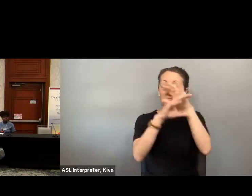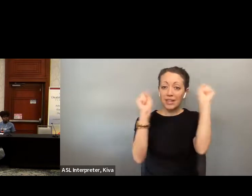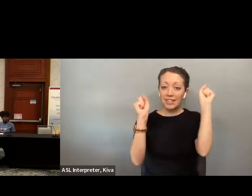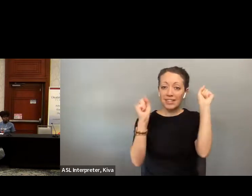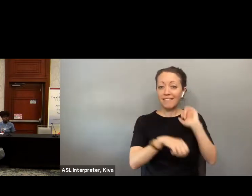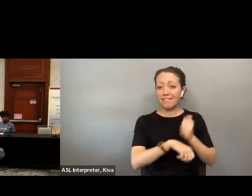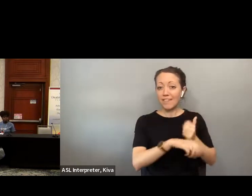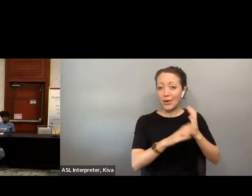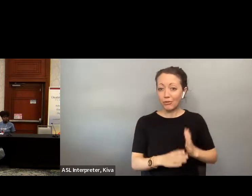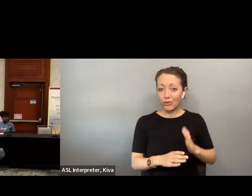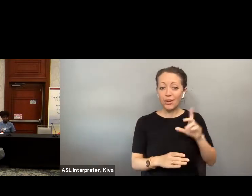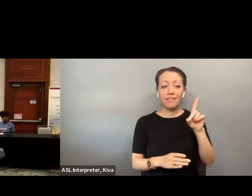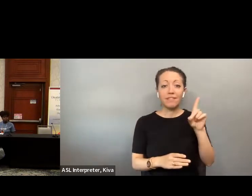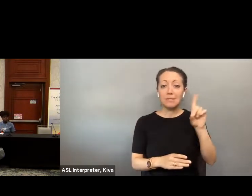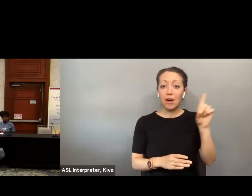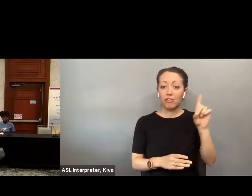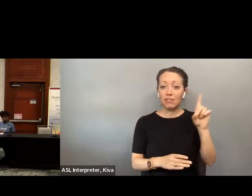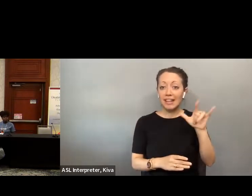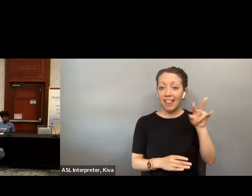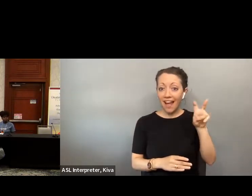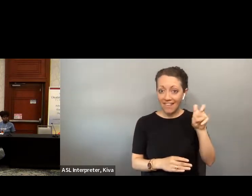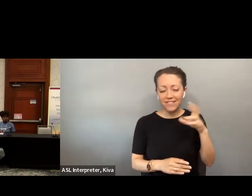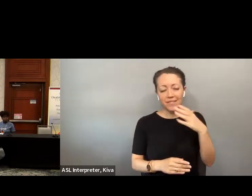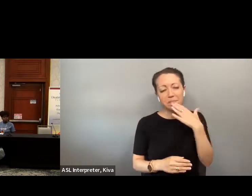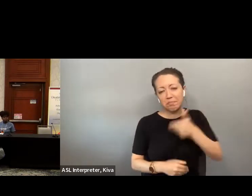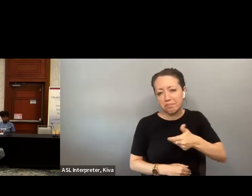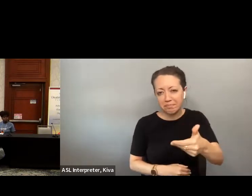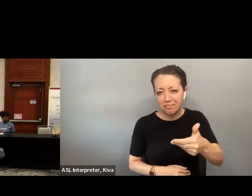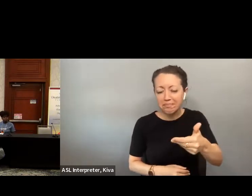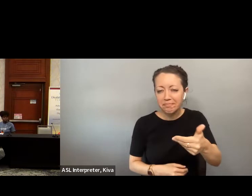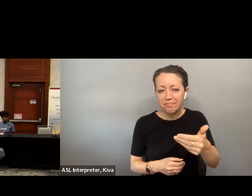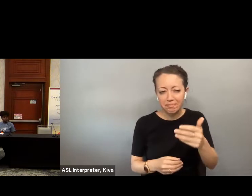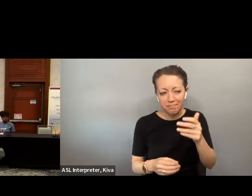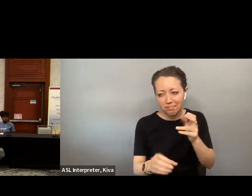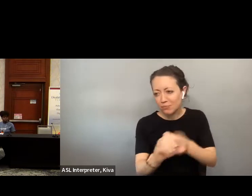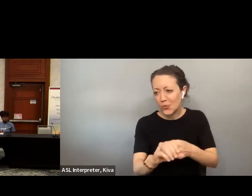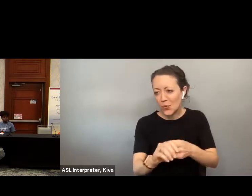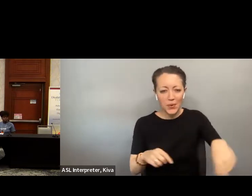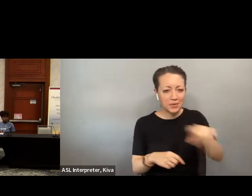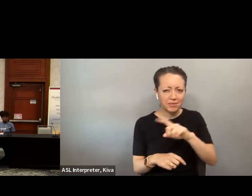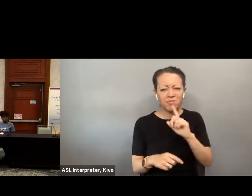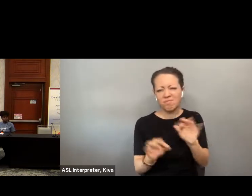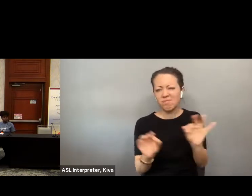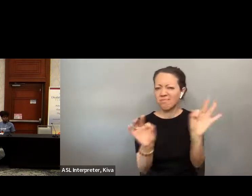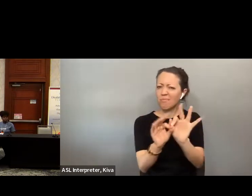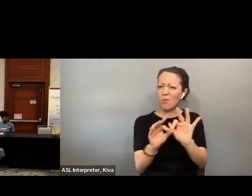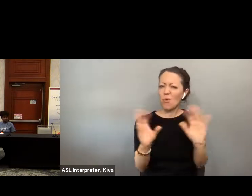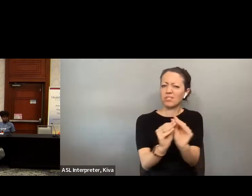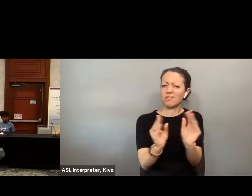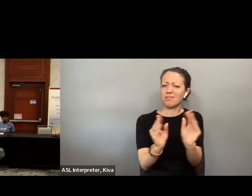Thank you so much for the invitation to join access to vote Florida. What an important seminar and conference you're having here.